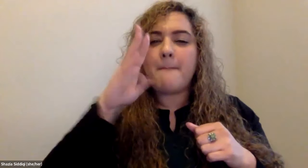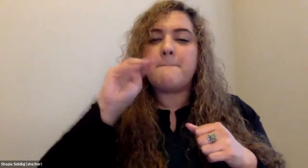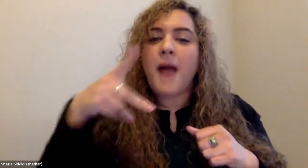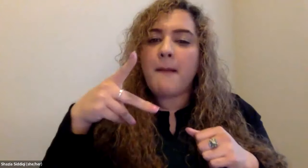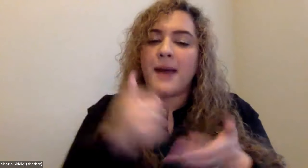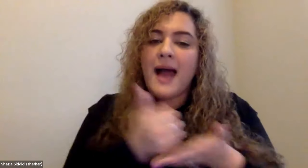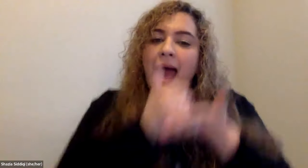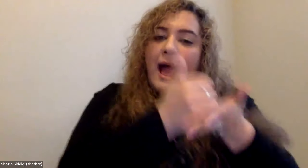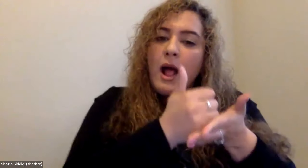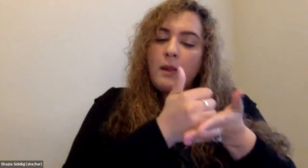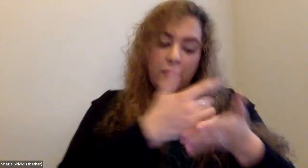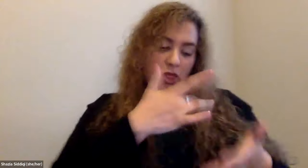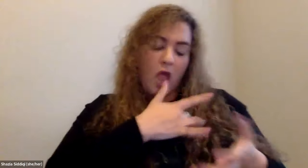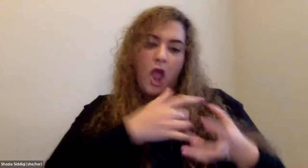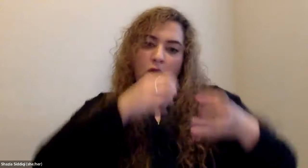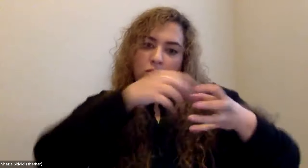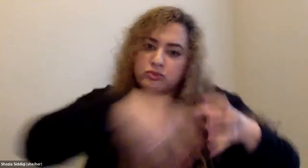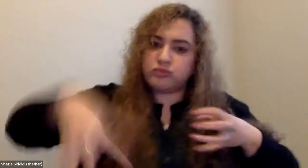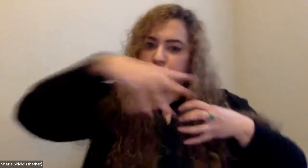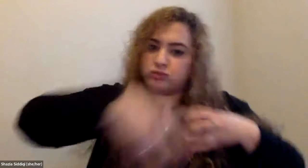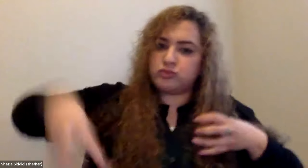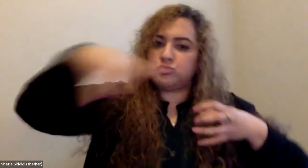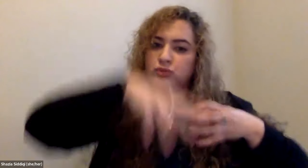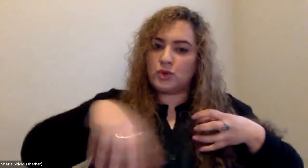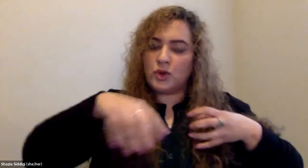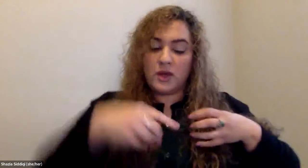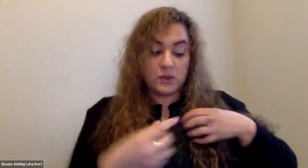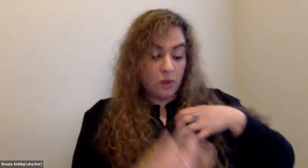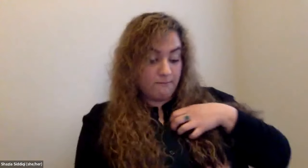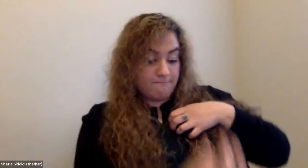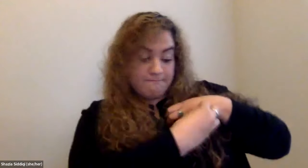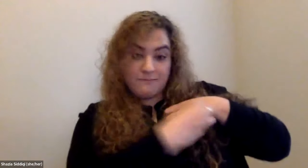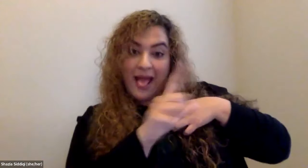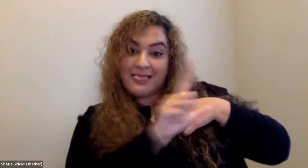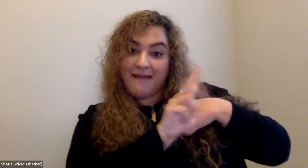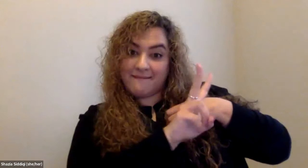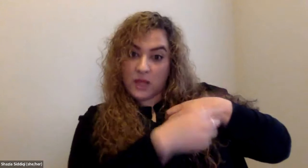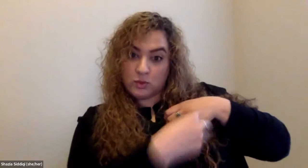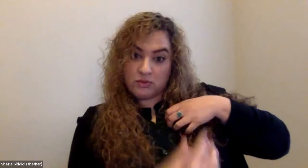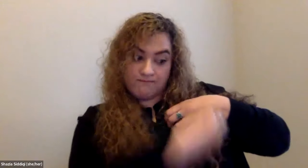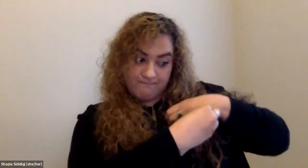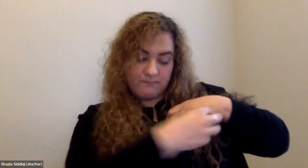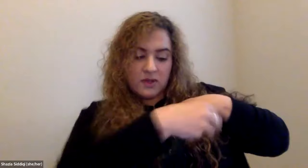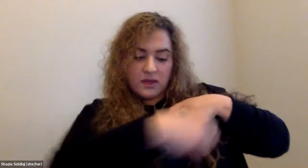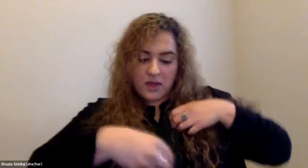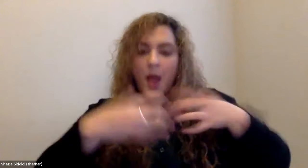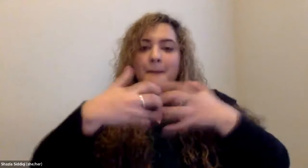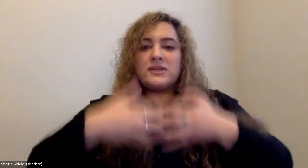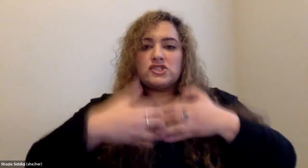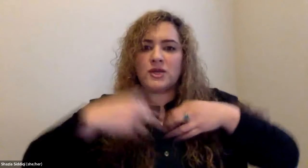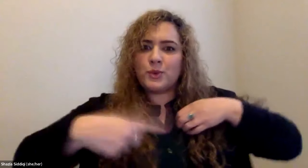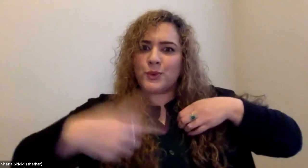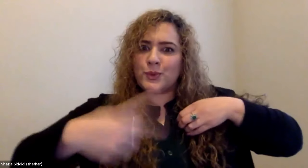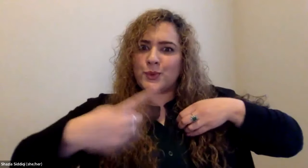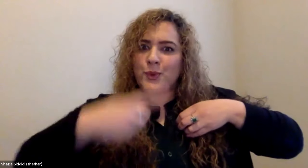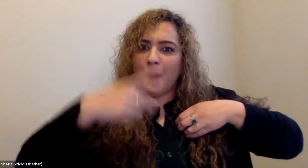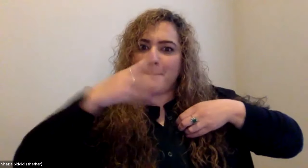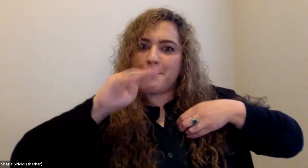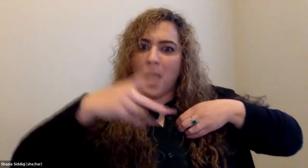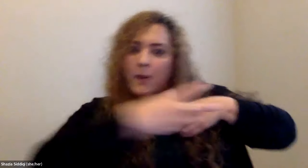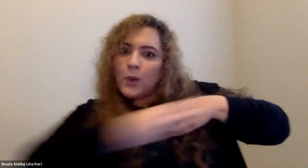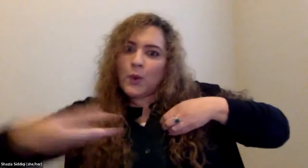Cristine Saunders: So it's kind of like a pump that helps the heart circulate the blood so it's put in here the Left ventricle and the machine.